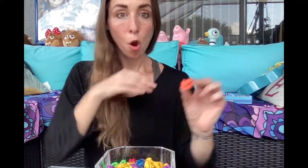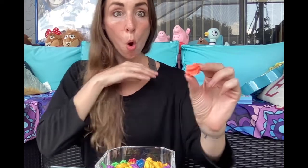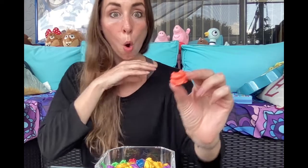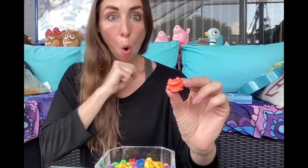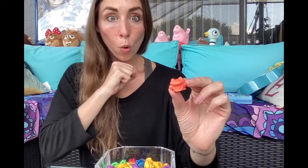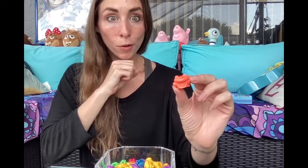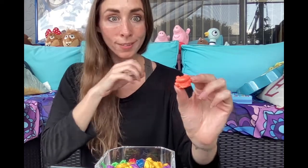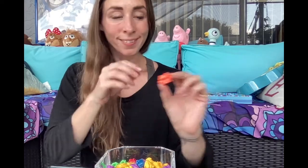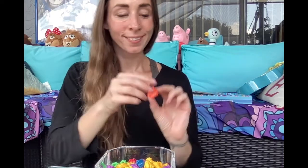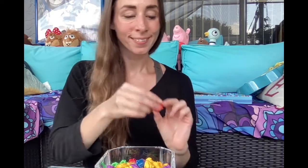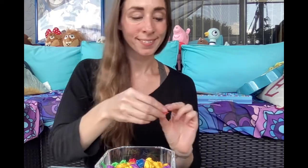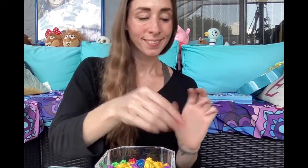Orange